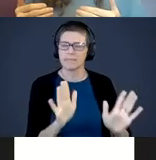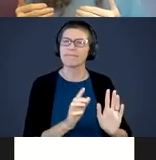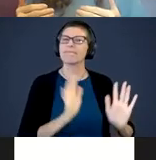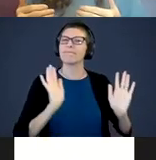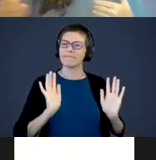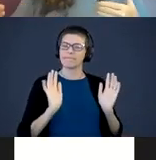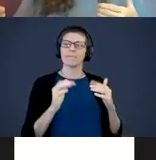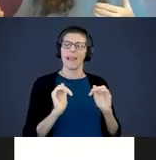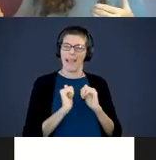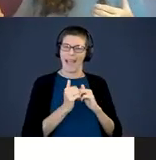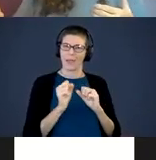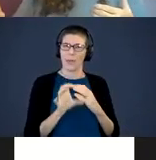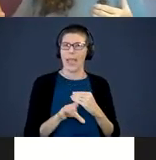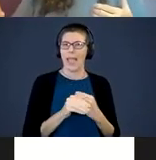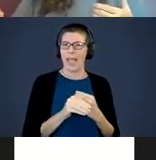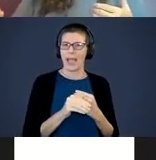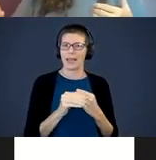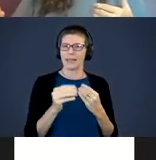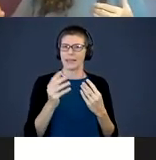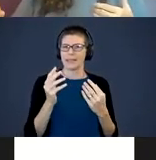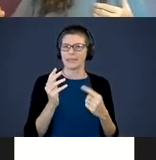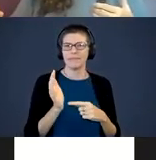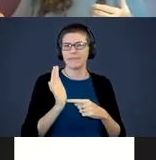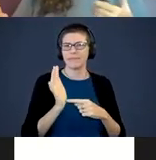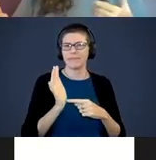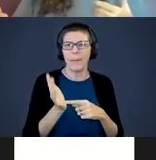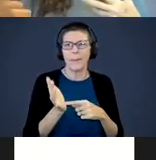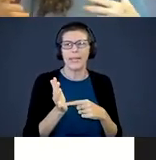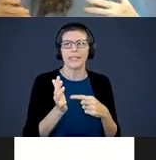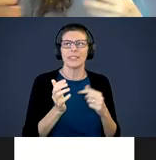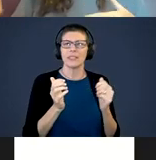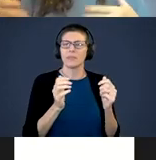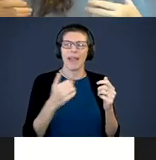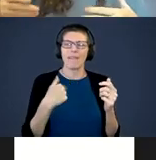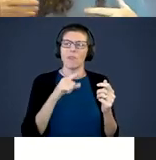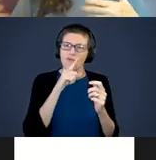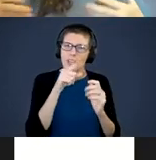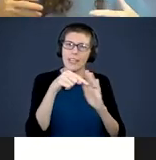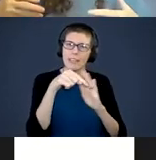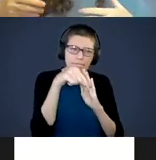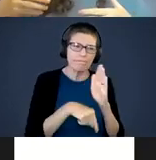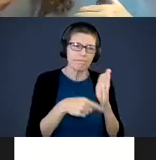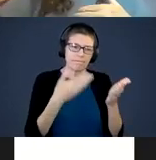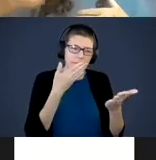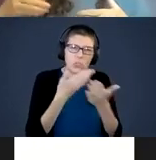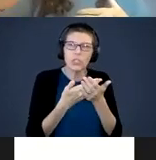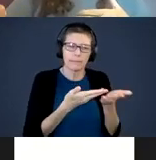we add five more minutes’ and have some really enriching interaction, some catch and return.